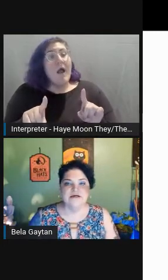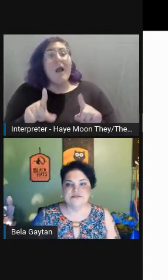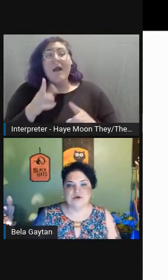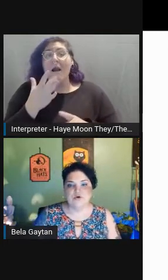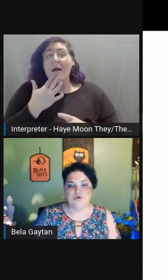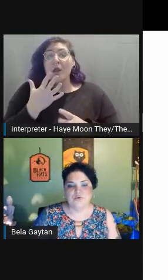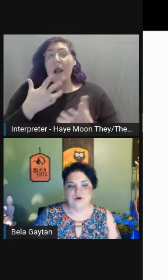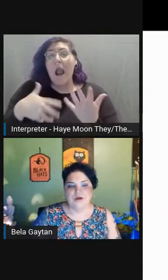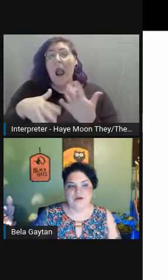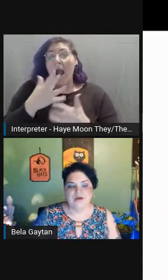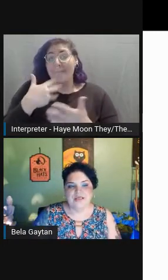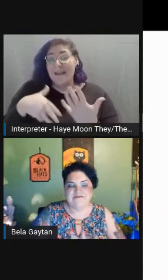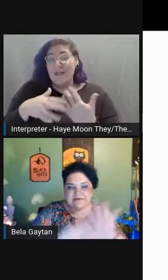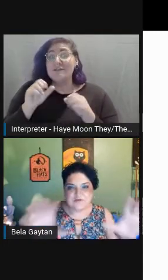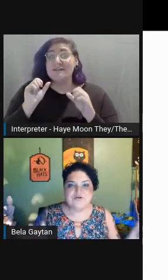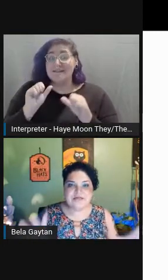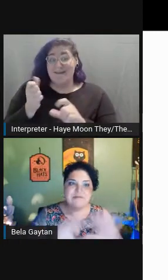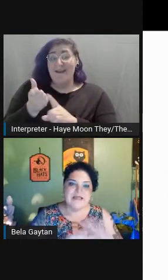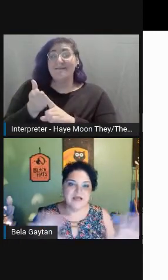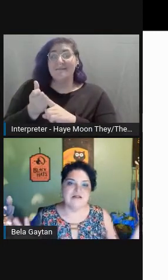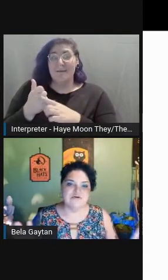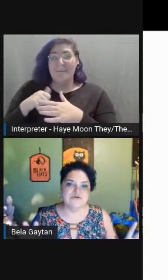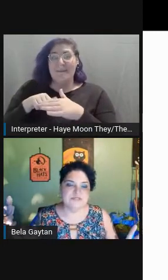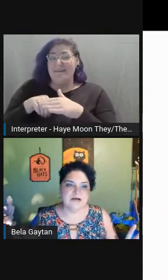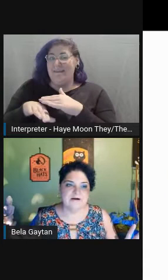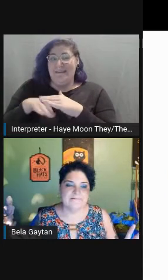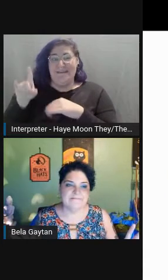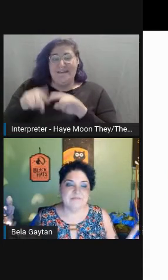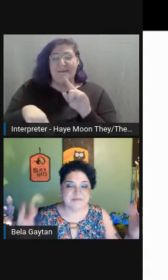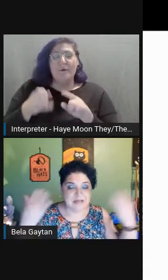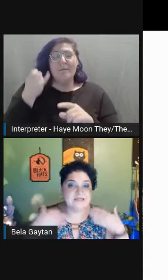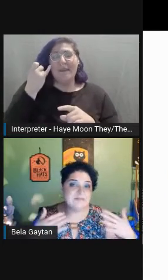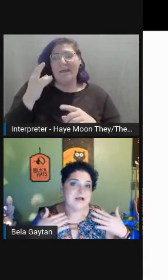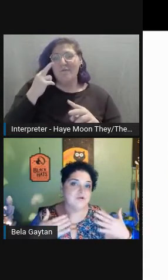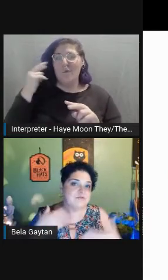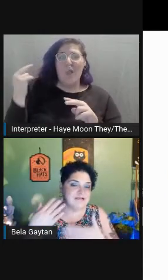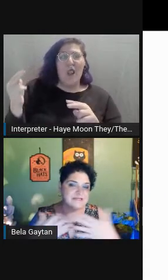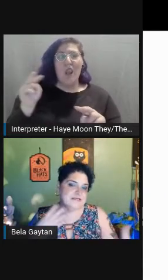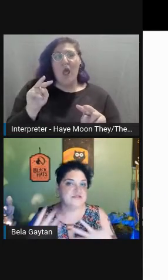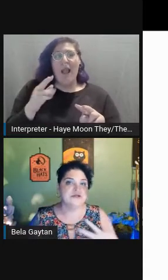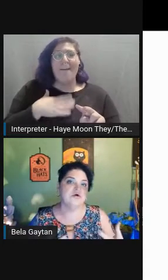If you look at my colors, because I'm colorblind, I tend to go